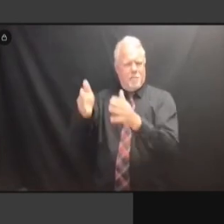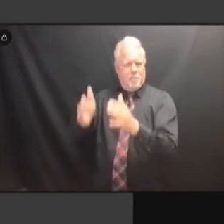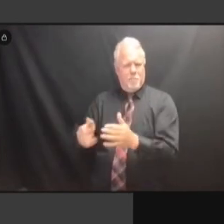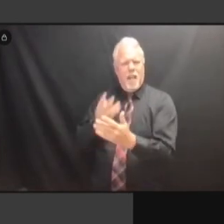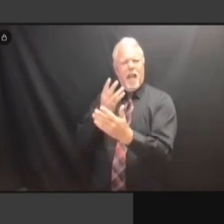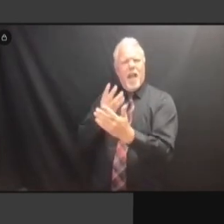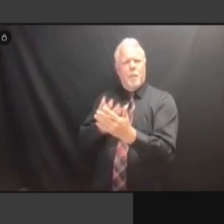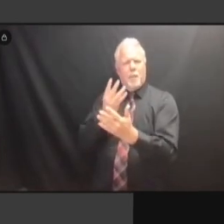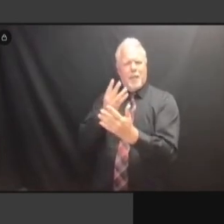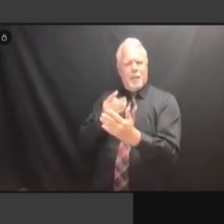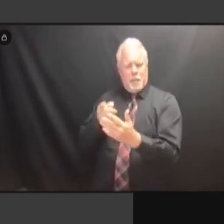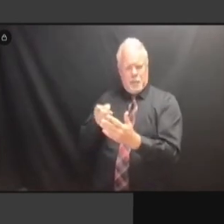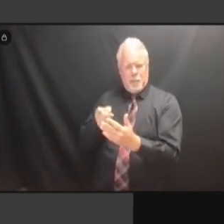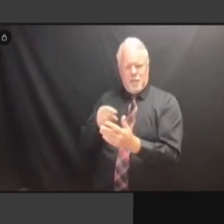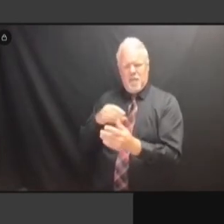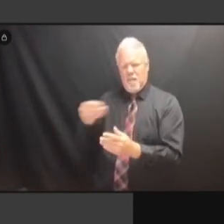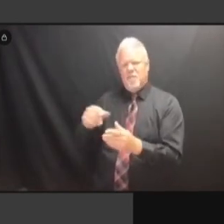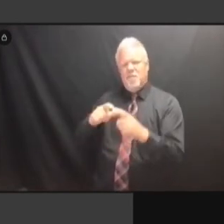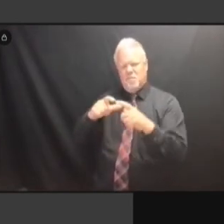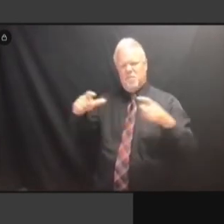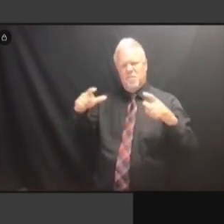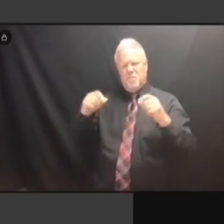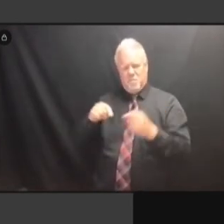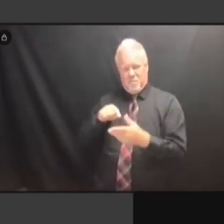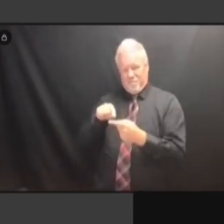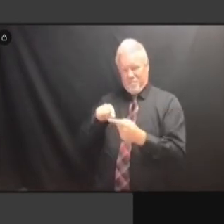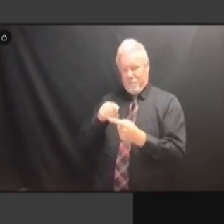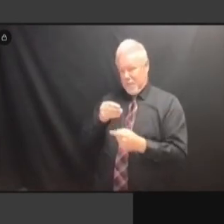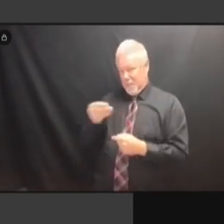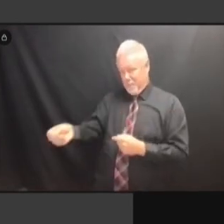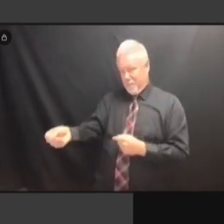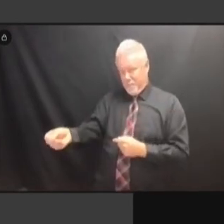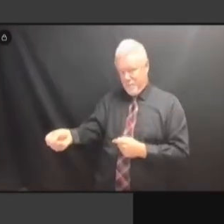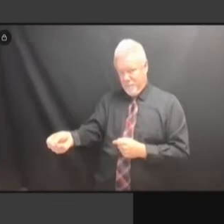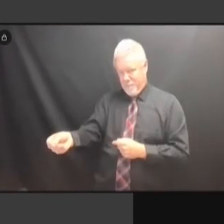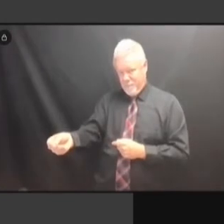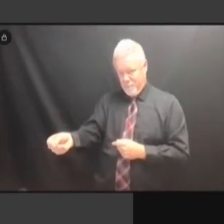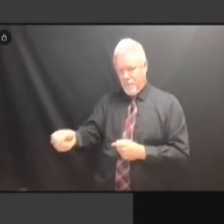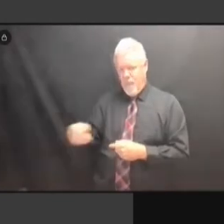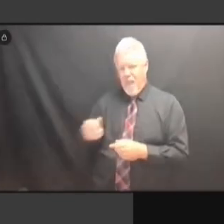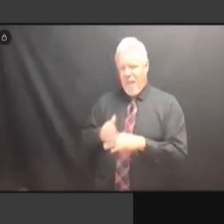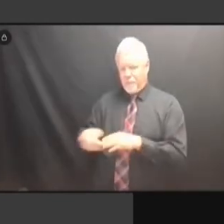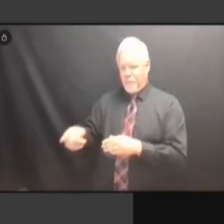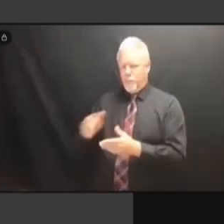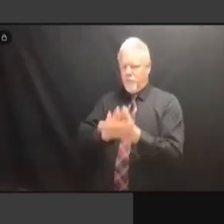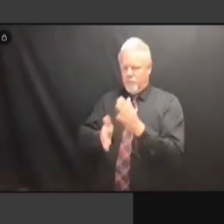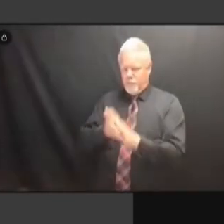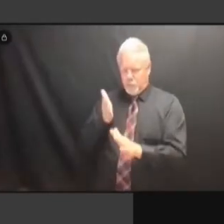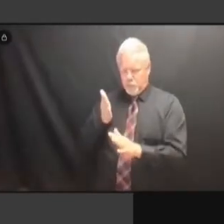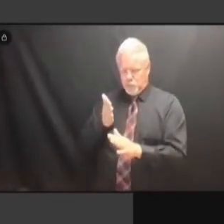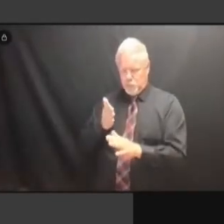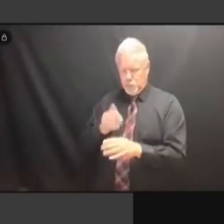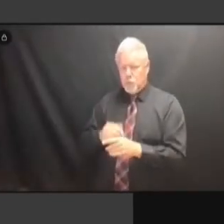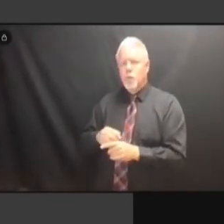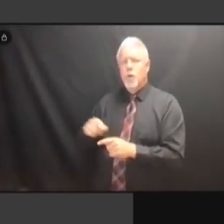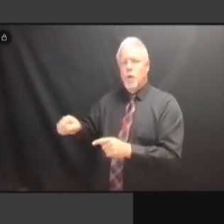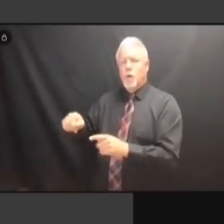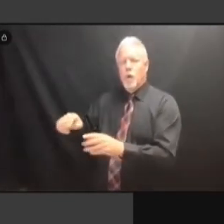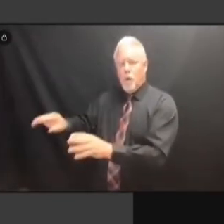REGISTRATION. >> GOTCHA. GOTCHA. GOTCHA. IF GOTCHA. IF THERE'S GOTCHA. IF THERE'S ANY GOTCHA. IF THERE'S ANY QUESTION GOTCHA. IF THERE'S ANY QUESTION BY GOTCHA. IF THERE'S ANY QUESTION BY THE IF THERE'S ANY QUESTION BY THE IF THERE'S ANY QUESTION BY THE LOCAL IF THERE'S ANY QUESTION BY THE LOCAL BOARD IF THERE'S ANY QUESTION BY THE LOCAL BOARD WHETHER IF THERE'S ANY QUESTION BY THE LOCAL BOARD WHETHER THE IF THERE'S ANY QUESTION BY THE LOCAL BOARD WHETHER THE PERSON LOCAL BOARD WHETHER THE PERSON LOCAL BOARD WHETHER THE PERSON IS LOCAL BOARD WHETHER THE PERSON IS ON LOCAL BOARD WHETHER THE PERSON IS ON PAROLE, LOCAL BOARD WHETHER THE PERSON IS ON PAROLE, THEY LOCAL BOARD WHETHER THE PERSON IS ON PAROLE, THEY CAN LOCAL BOARD WHETHER THE PERSON IS ON PAROLE, THEY CAN LOOK LOCAL BOARD WHETHER THE PERSON IS ON PAROLE, THEY CAN LOOK THEM IS ON PAROLE, THEY CAN LOOK THEM IS ON PAROLE, THEY CAN LOOK THEM UP IS ON PAROLE, THEY CAN LOOK THEM UP IN